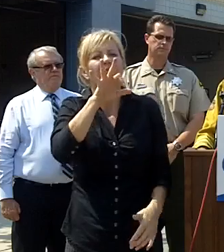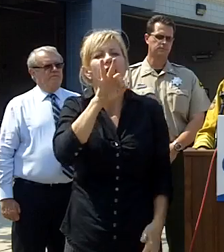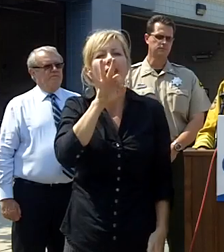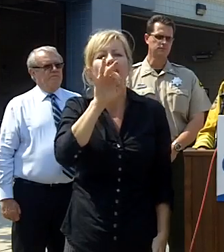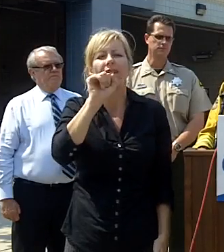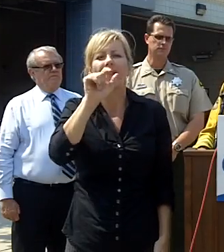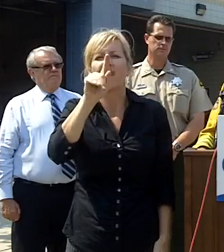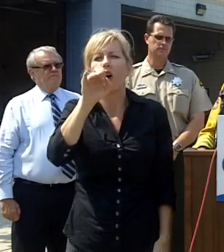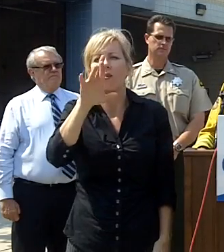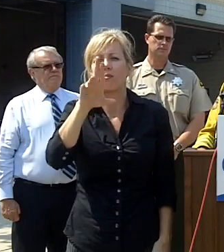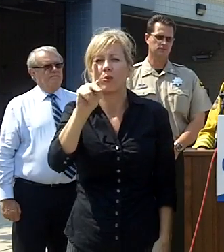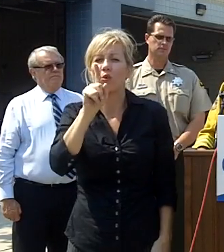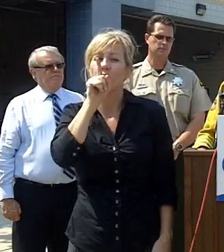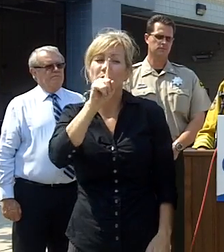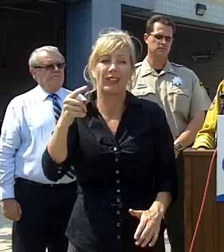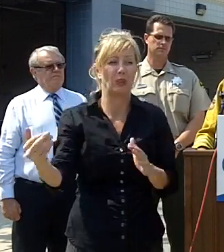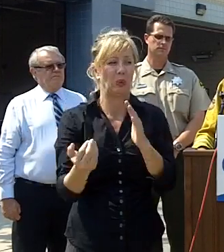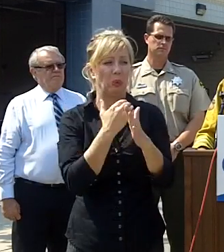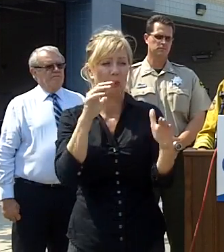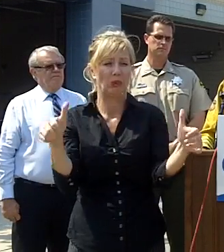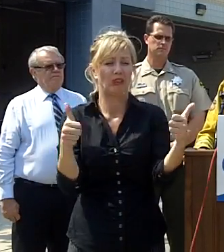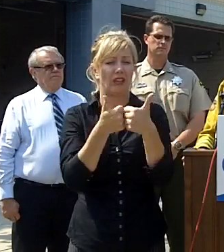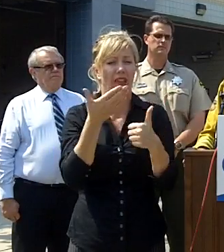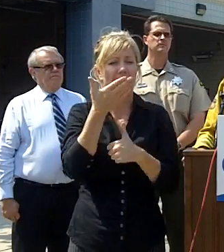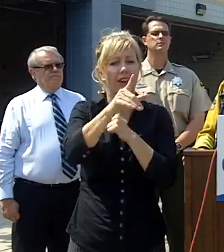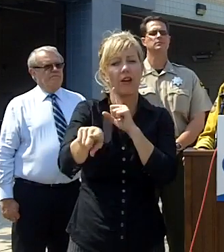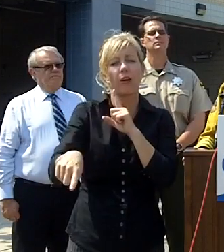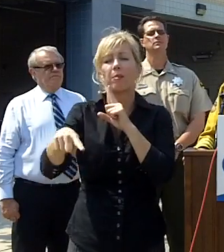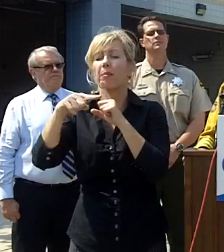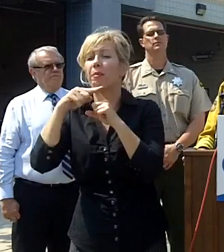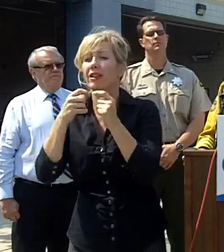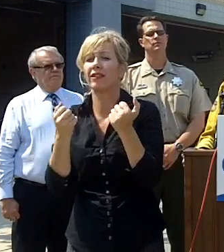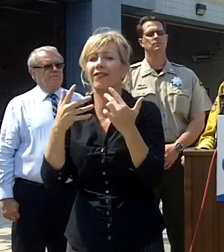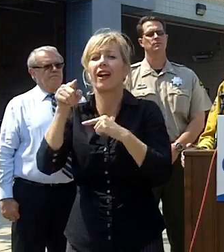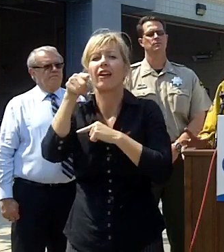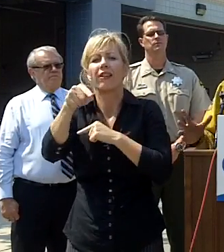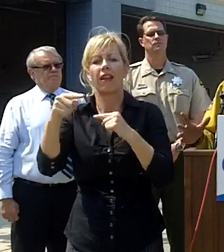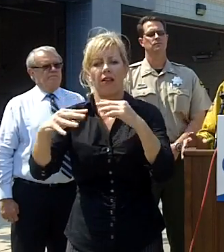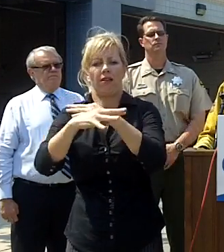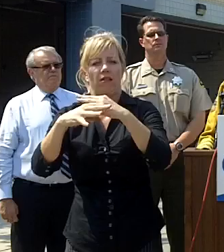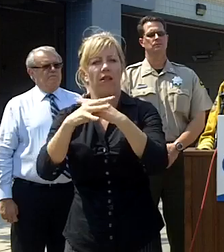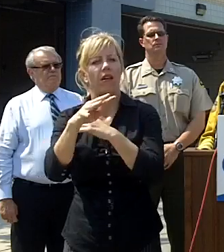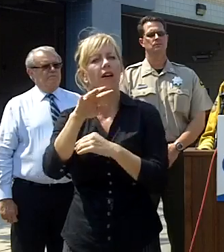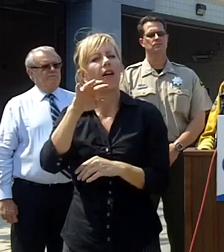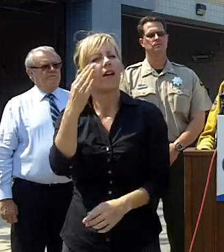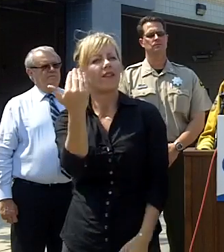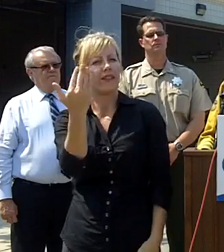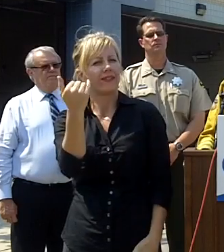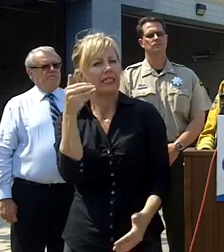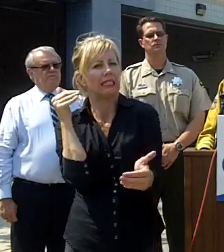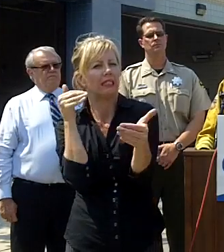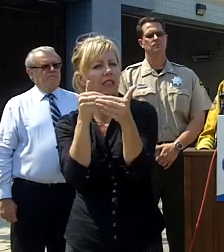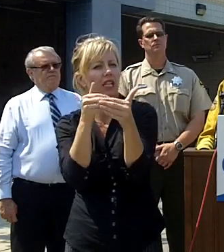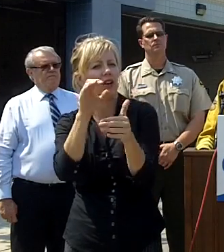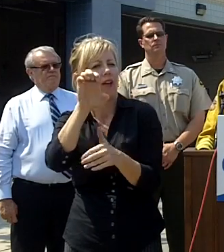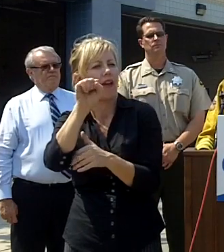poses several other challenges as well as the fire on the 15 so we work very hard to share resources